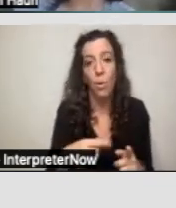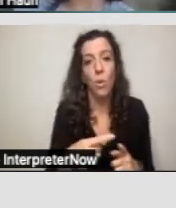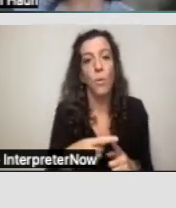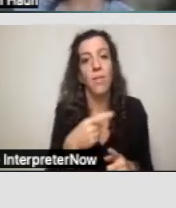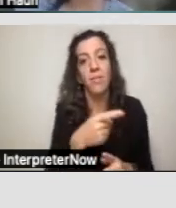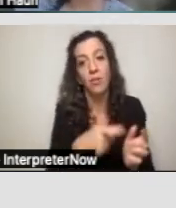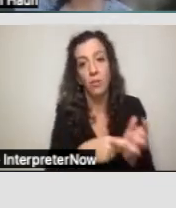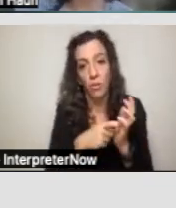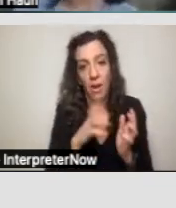plan of care.